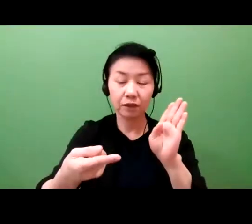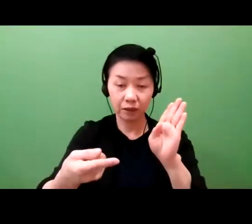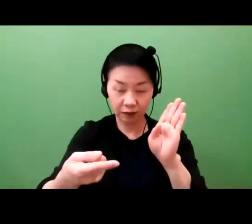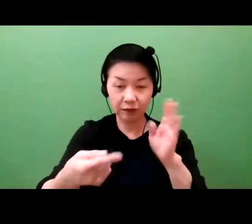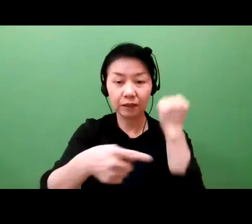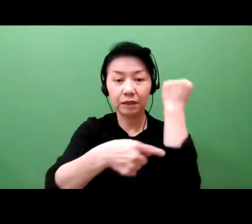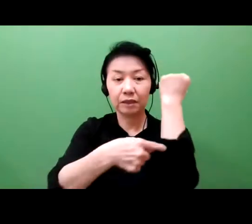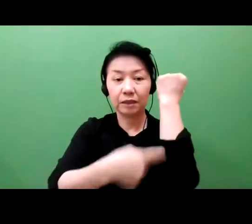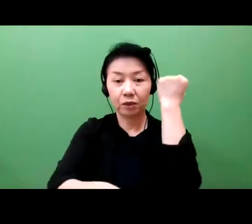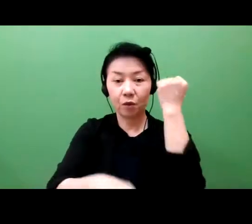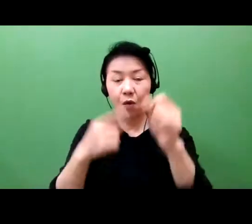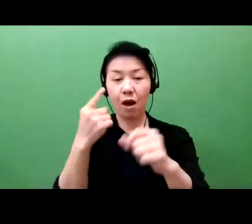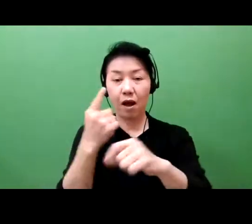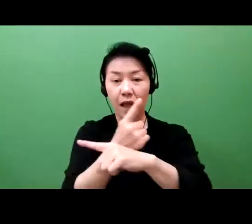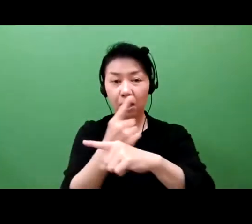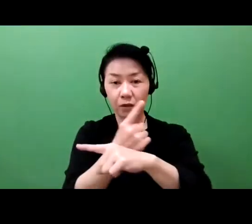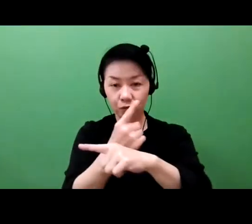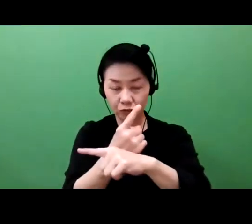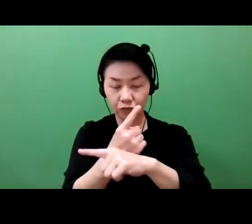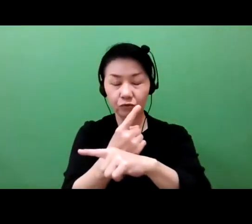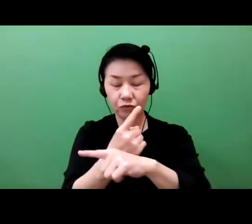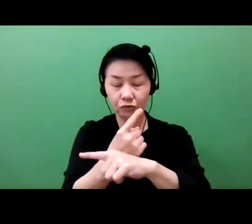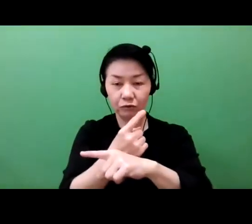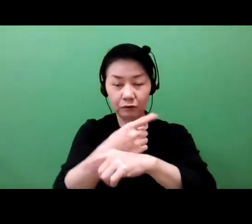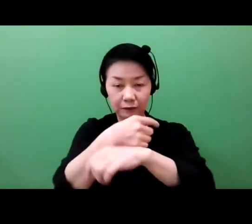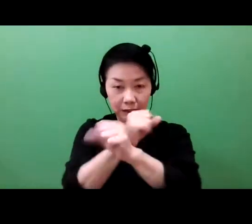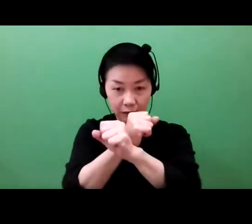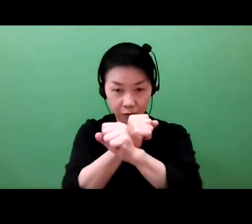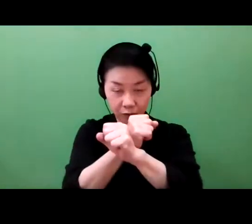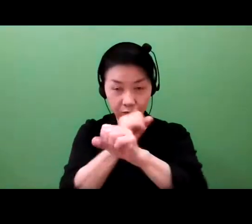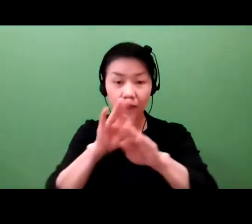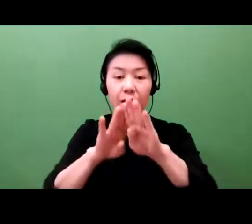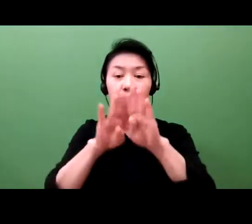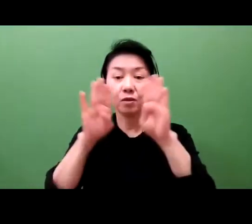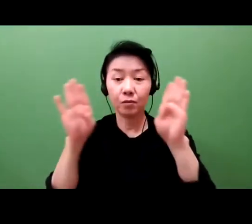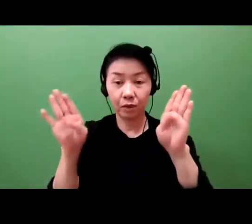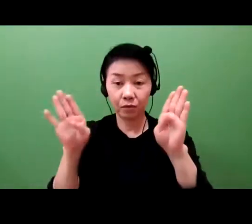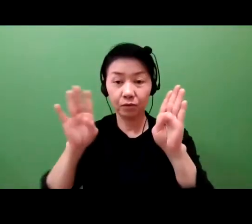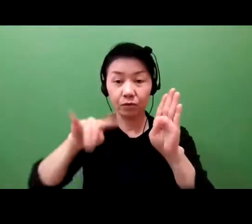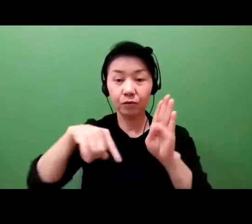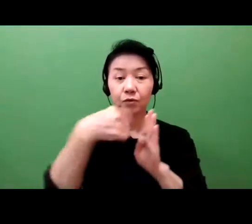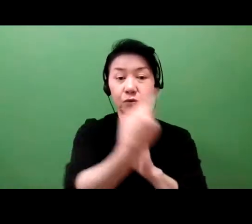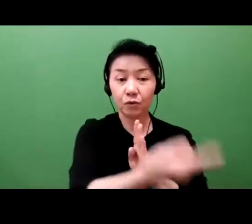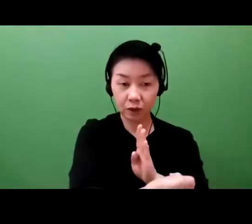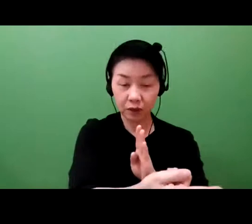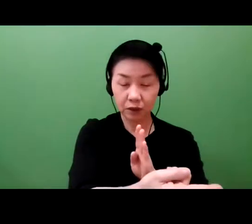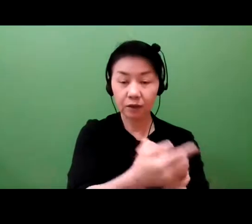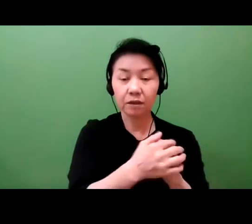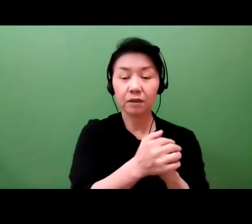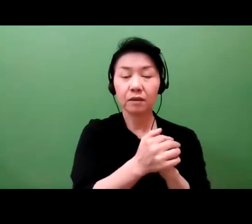But those have to be translated into something that looks like a product or service that